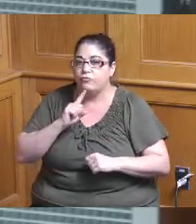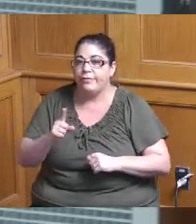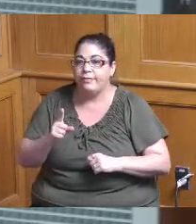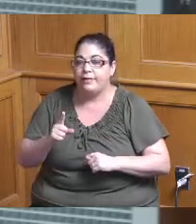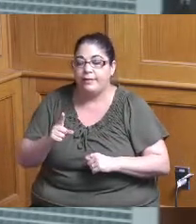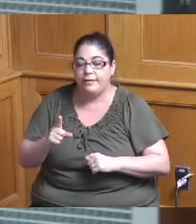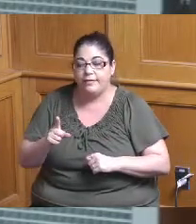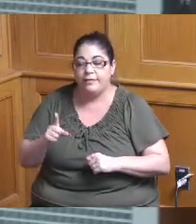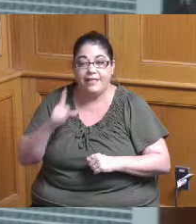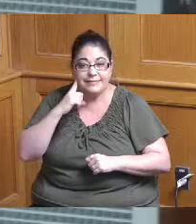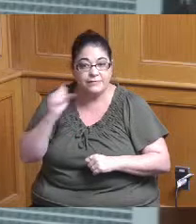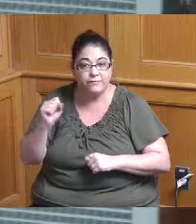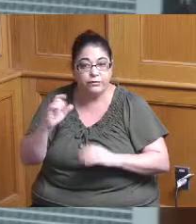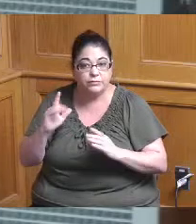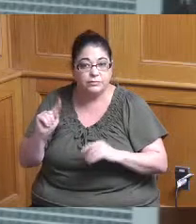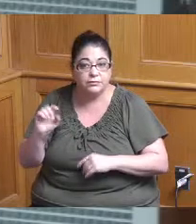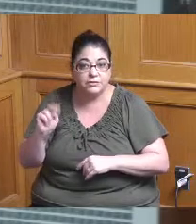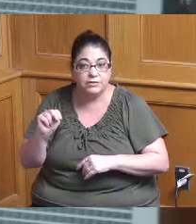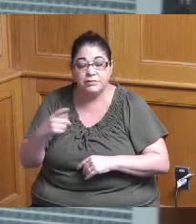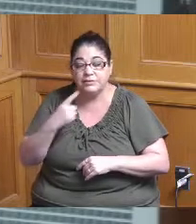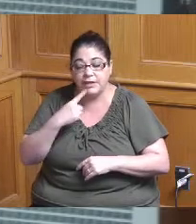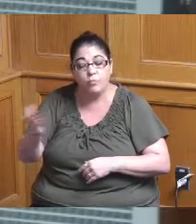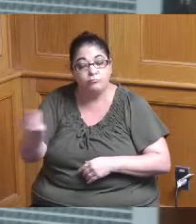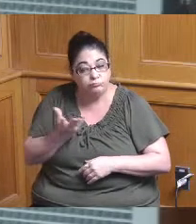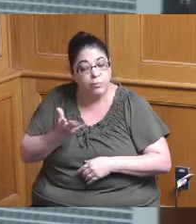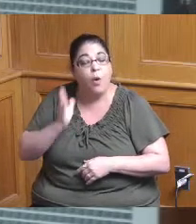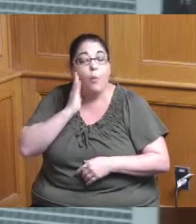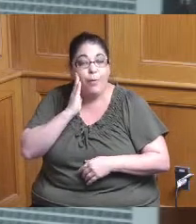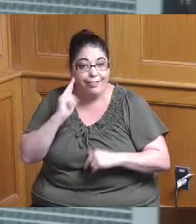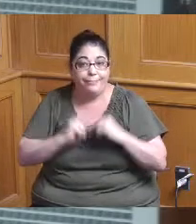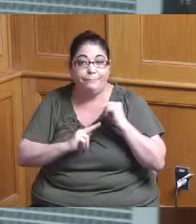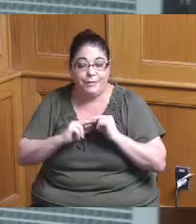Silverton that will build in to the agreement as much as possible that they've committed to